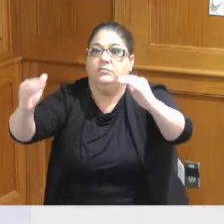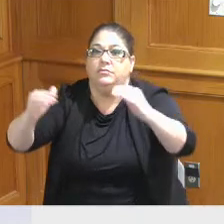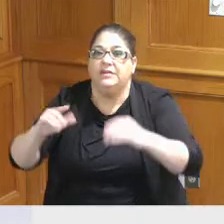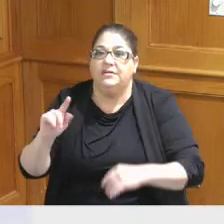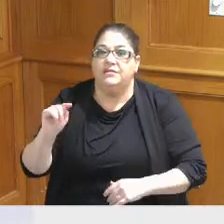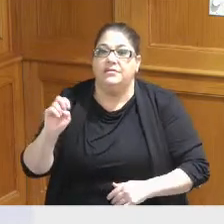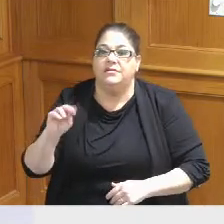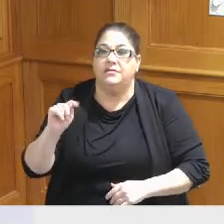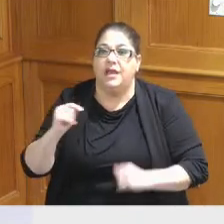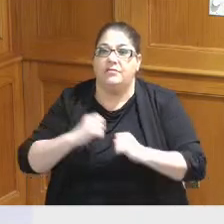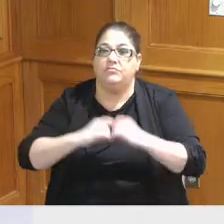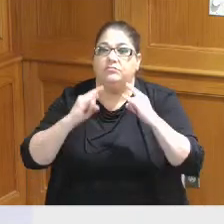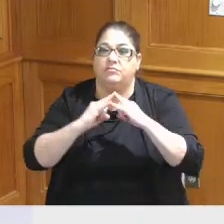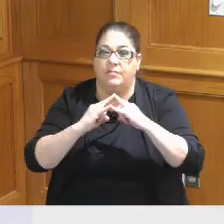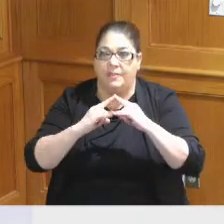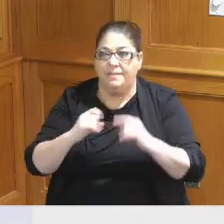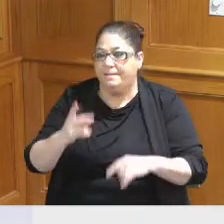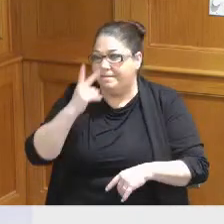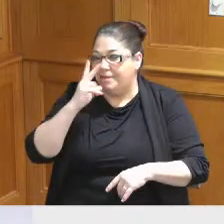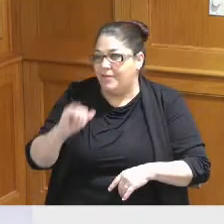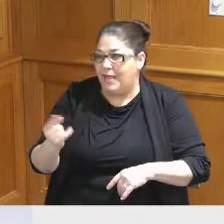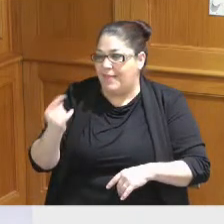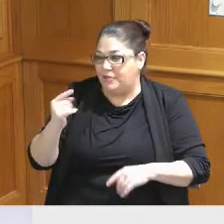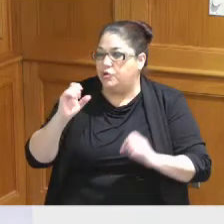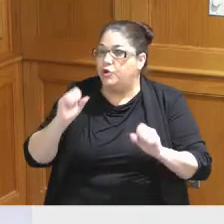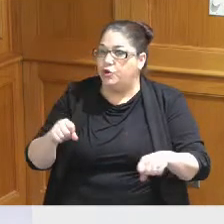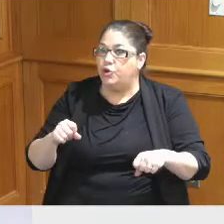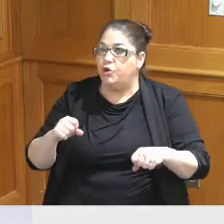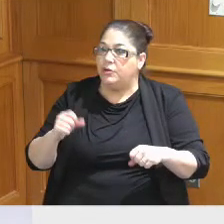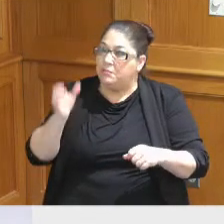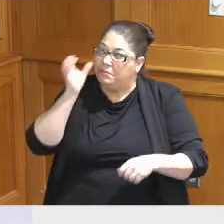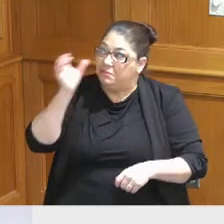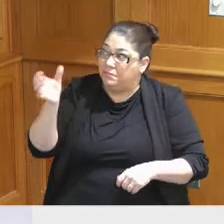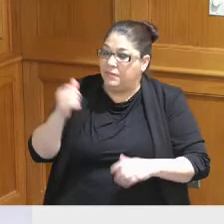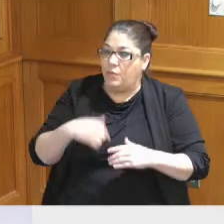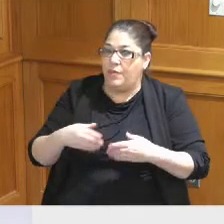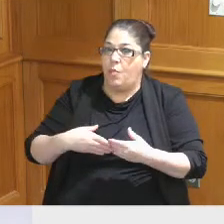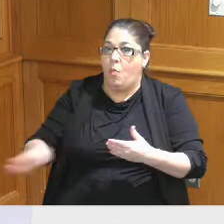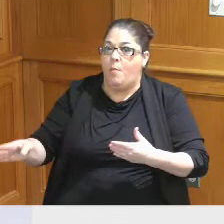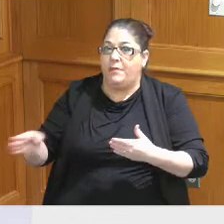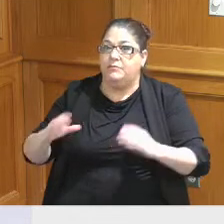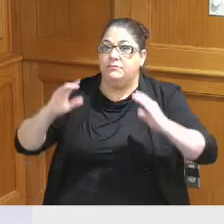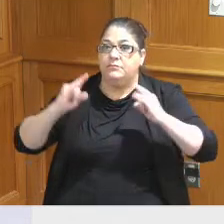year at the NFL draft so that could be a place conceivably I don't know what the size parameter